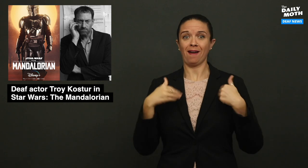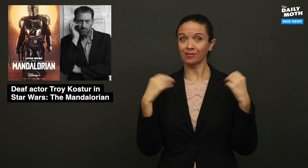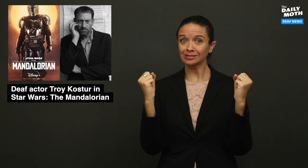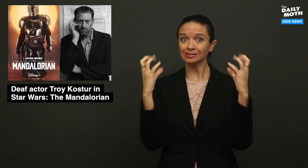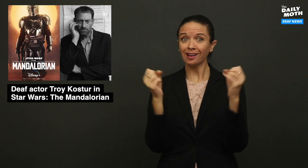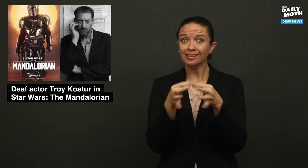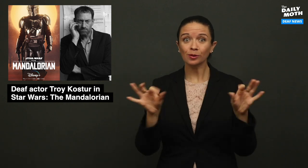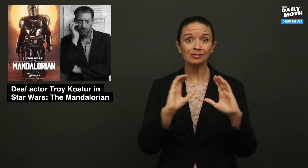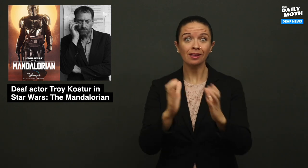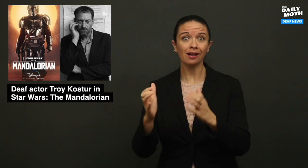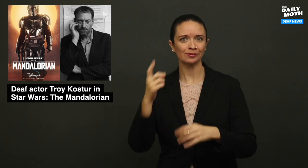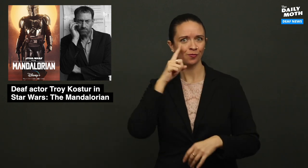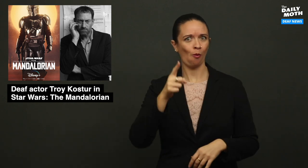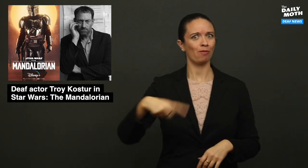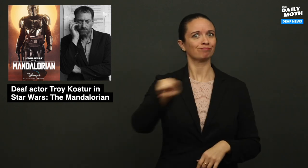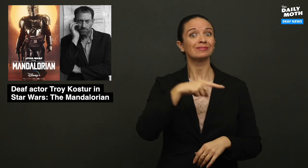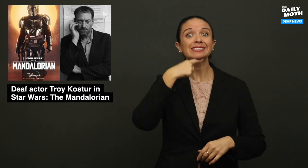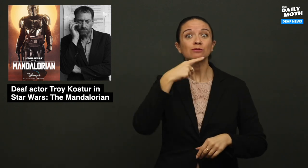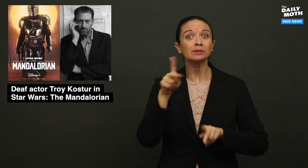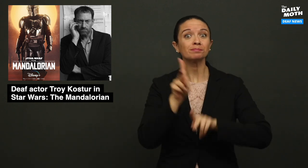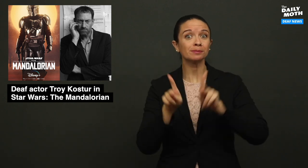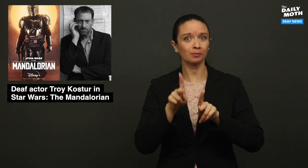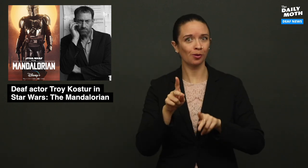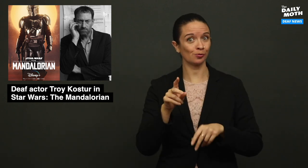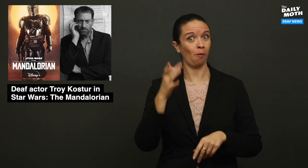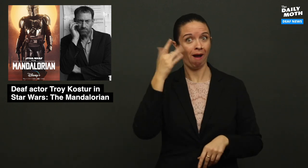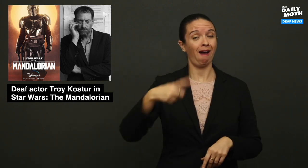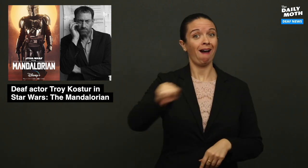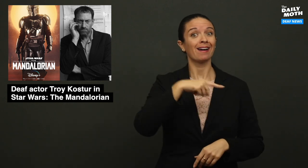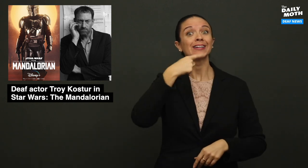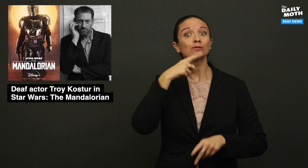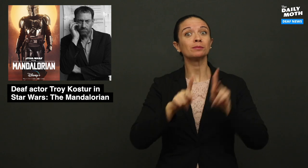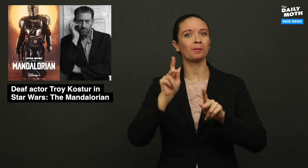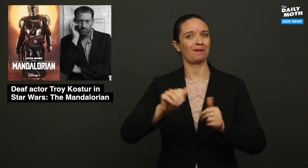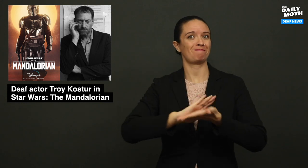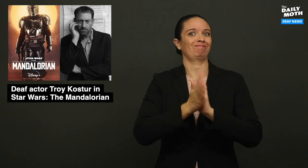to have sign language classes for hearing people so they can